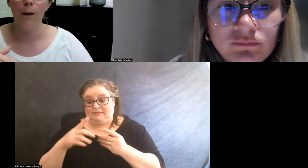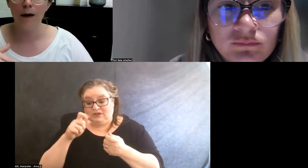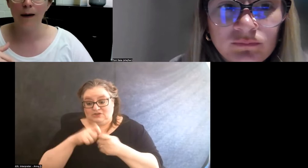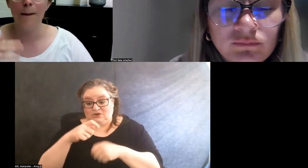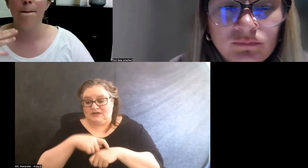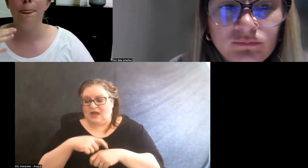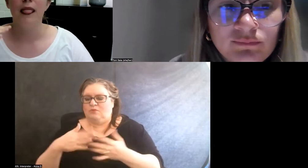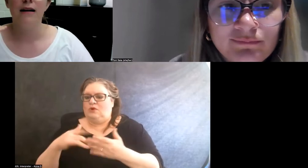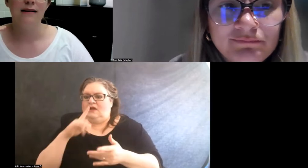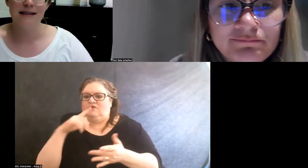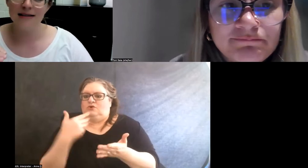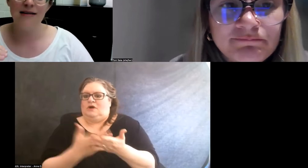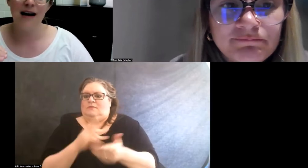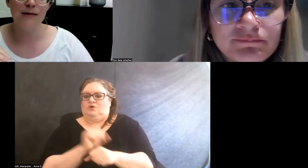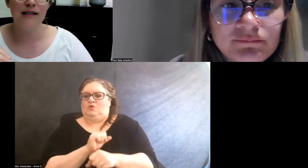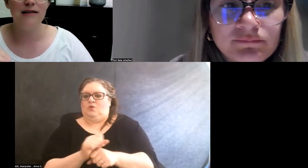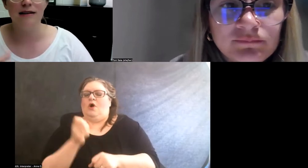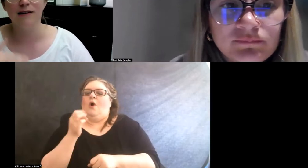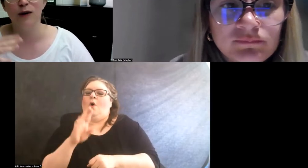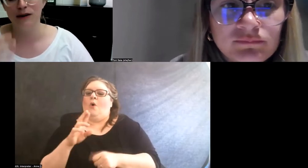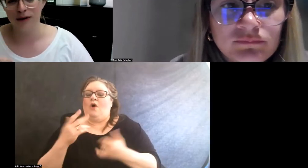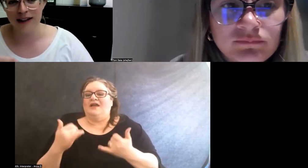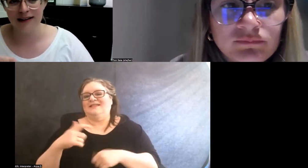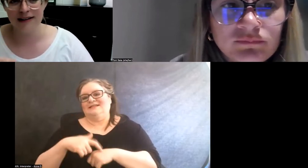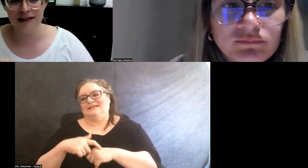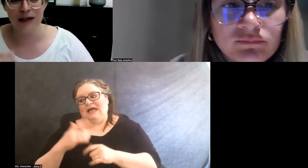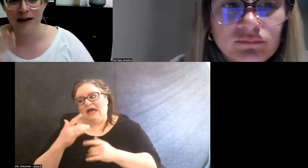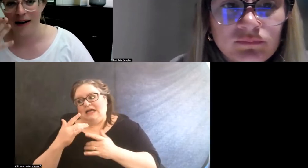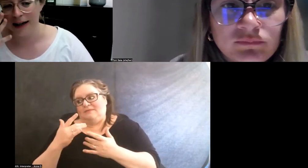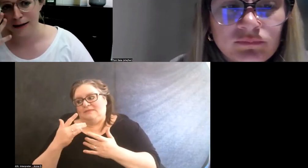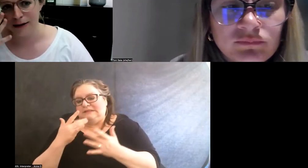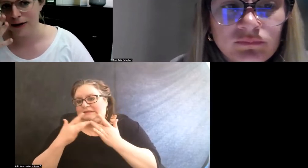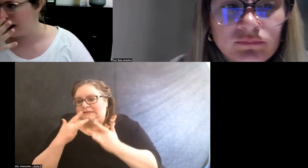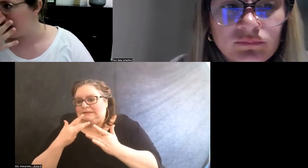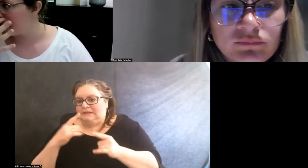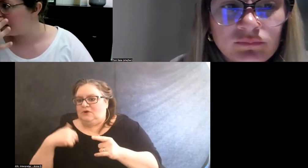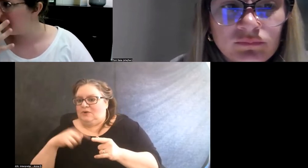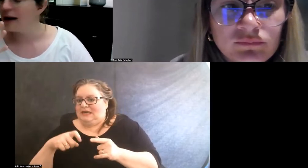Or this is time sensitive, we do need this to be done at a certain time.